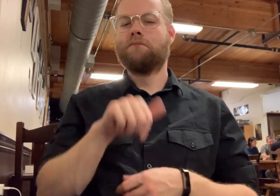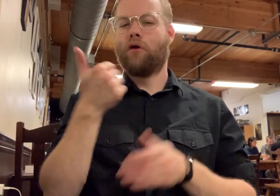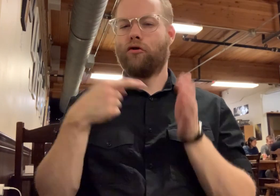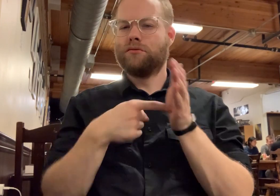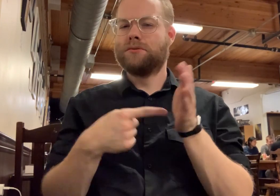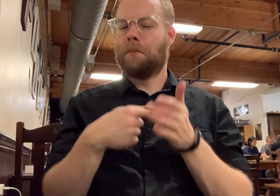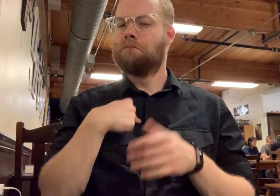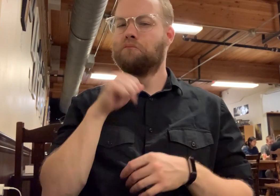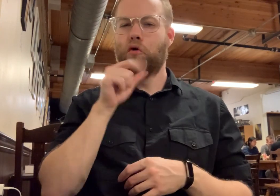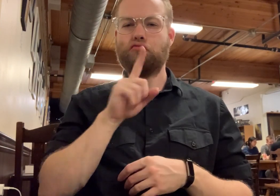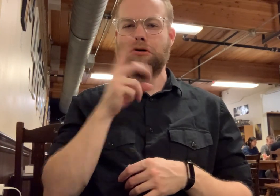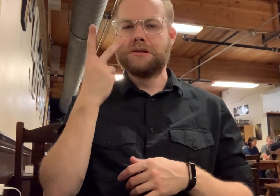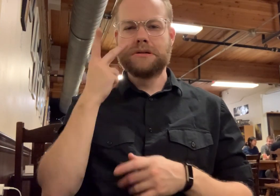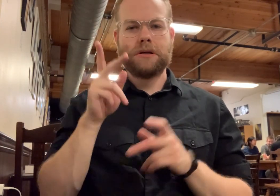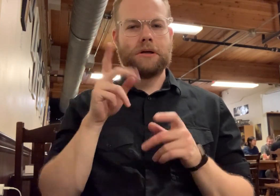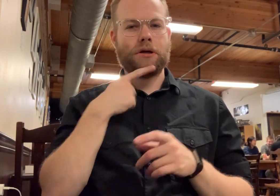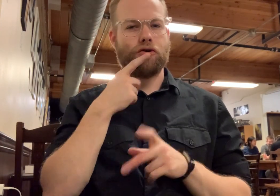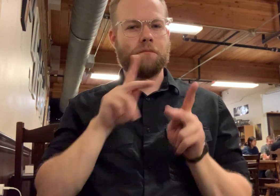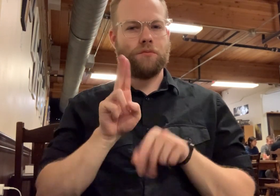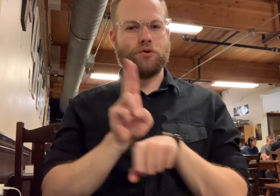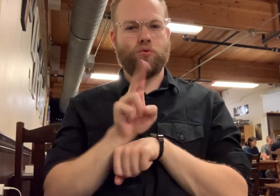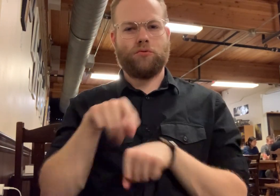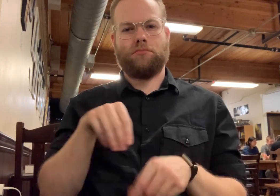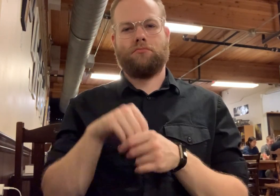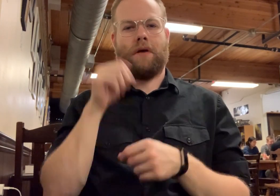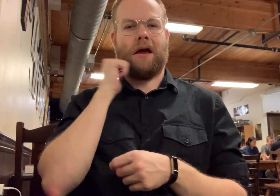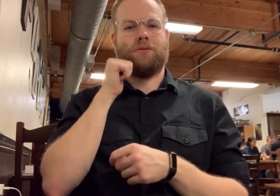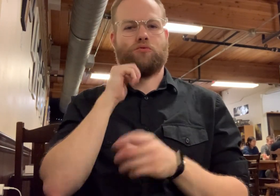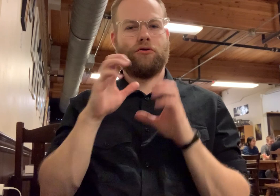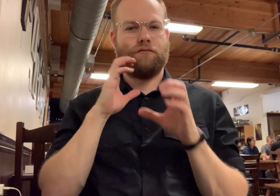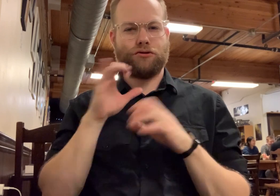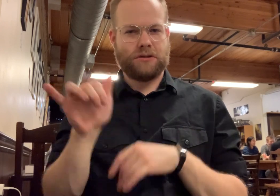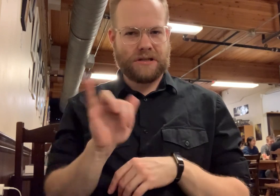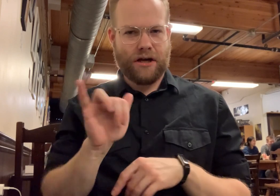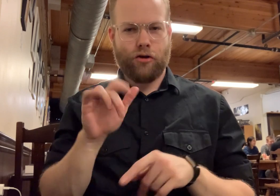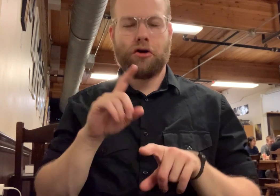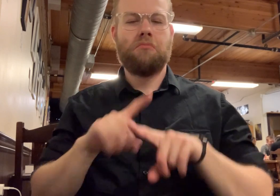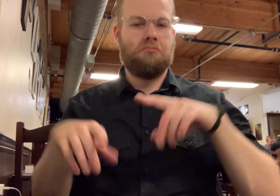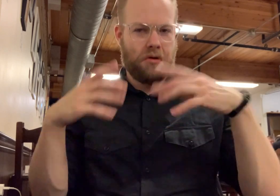Another example that I don't really see hearing people use in casual conversation either, but...